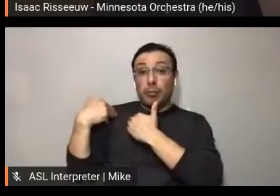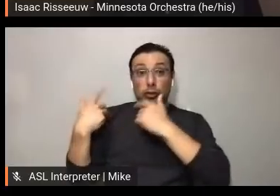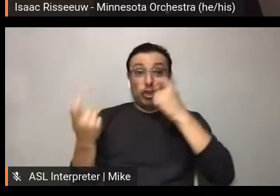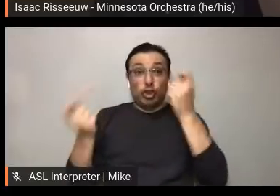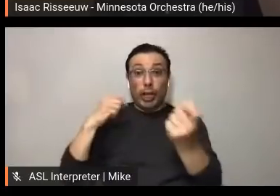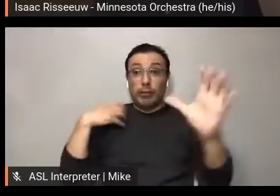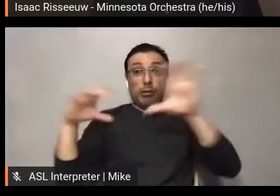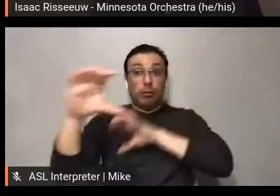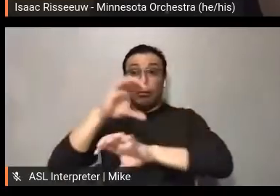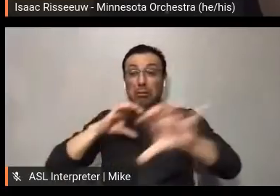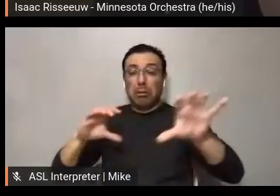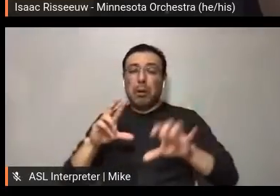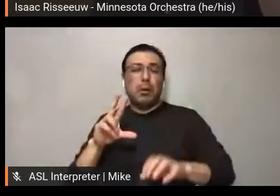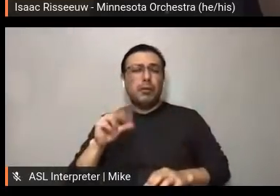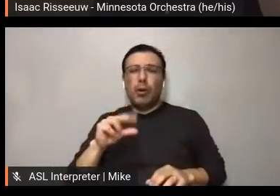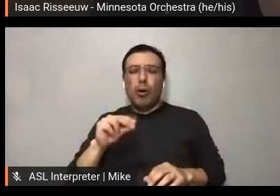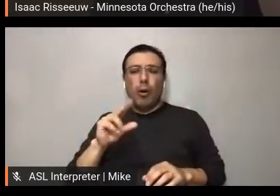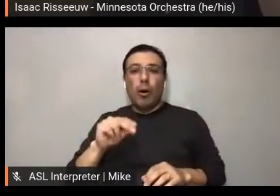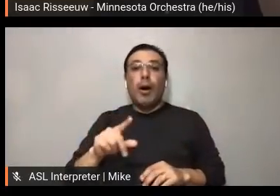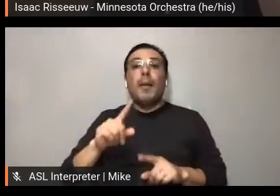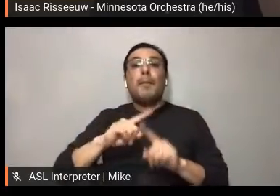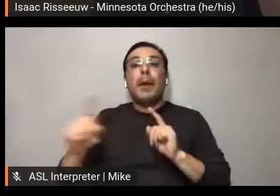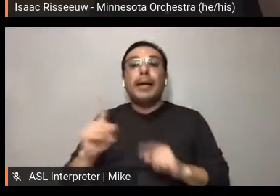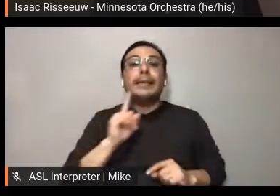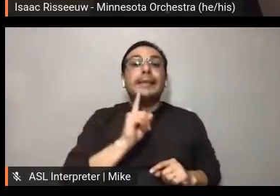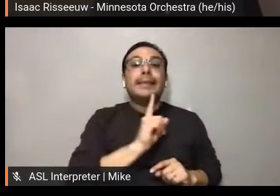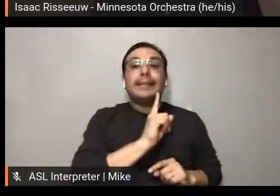maybe that happened was our single ticket marketing manager, her time